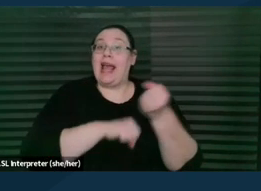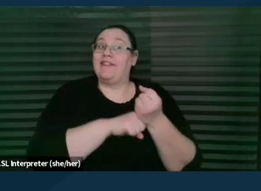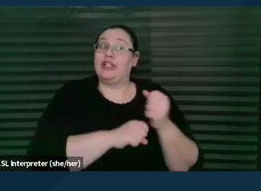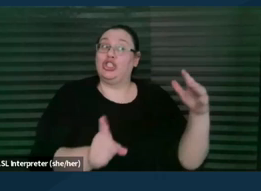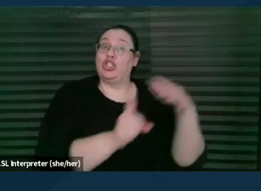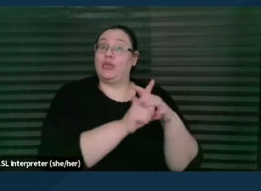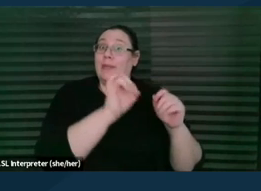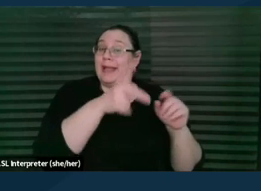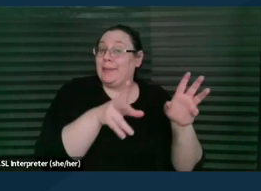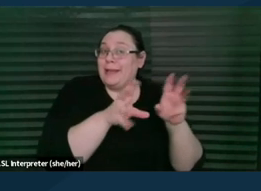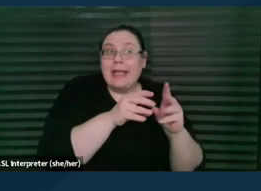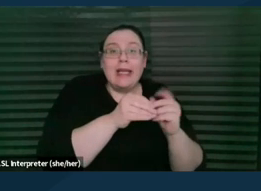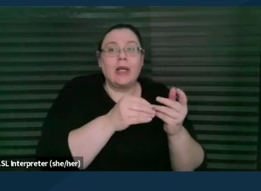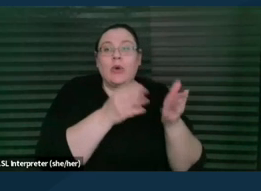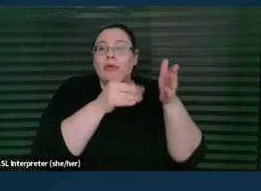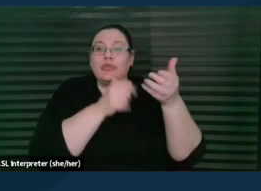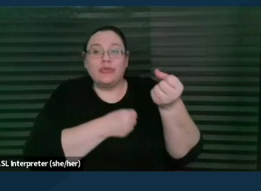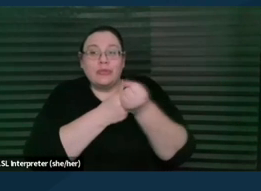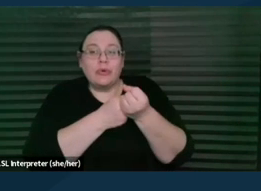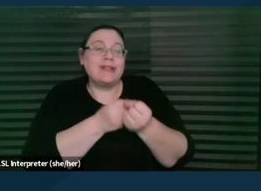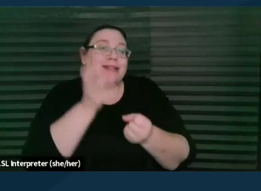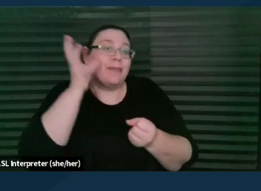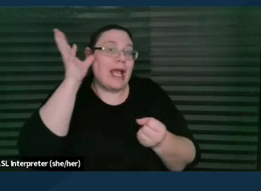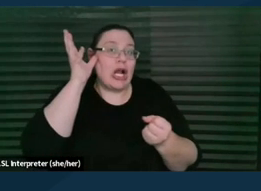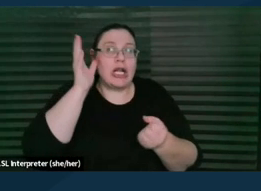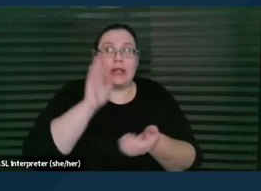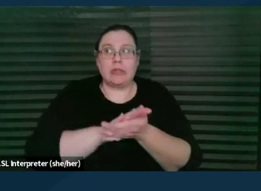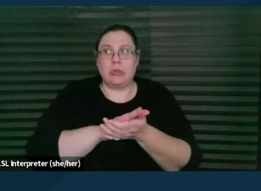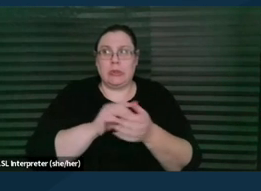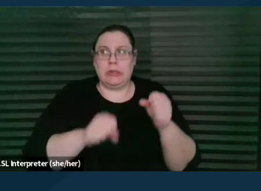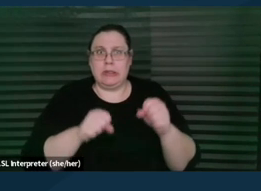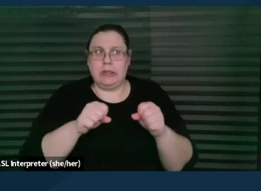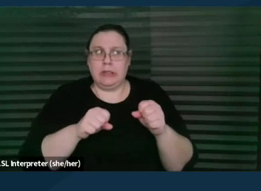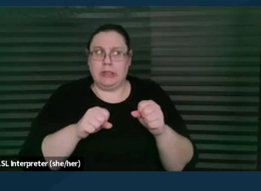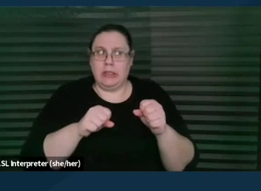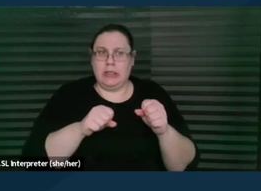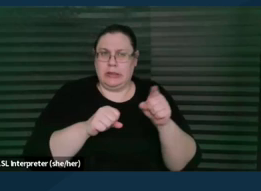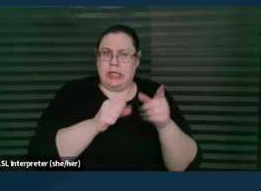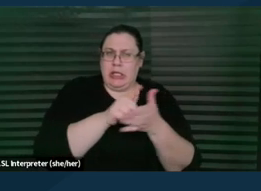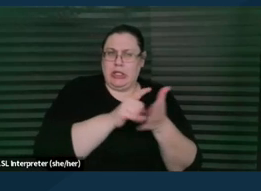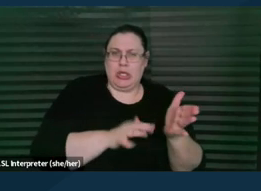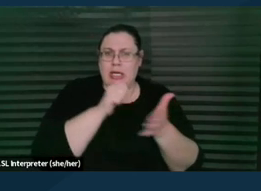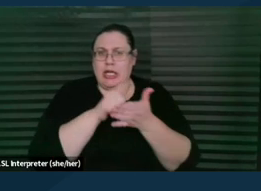or just someone who's come to support the parent. The school's not sure whether they're fulfilling the role of an attorney or not. They'll say, "Oh, we can't go on with this meeting